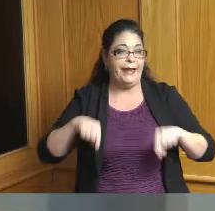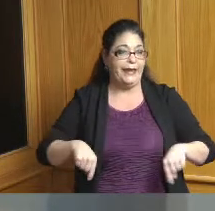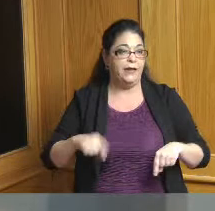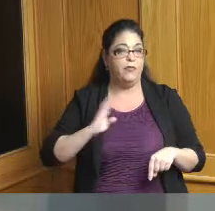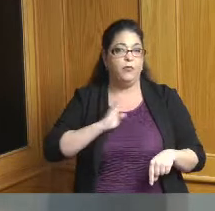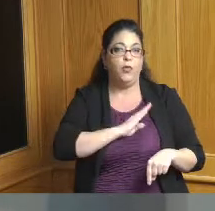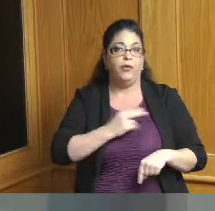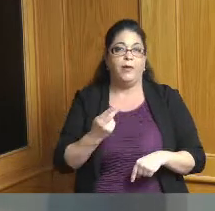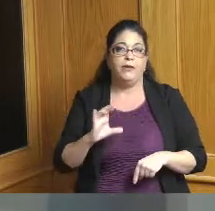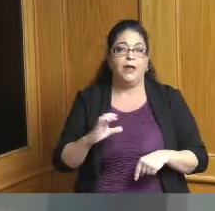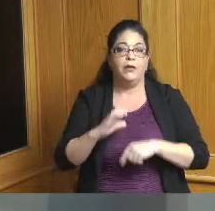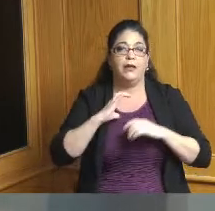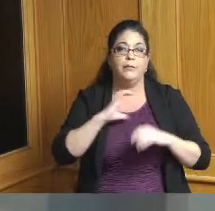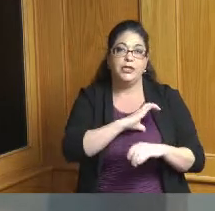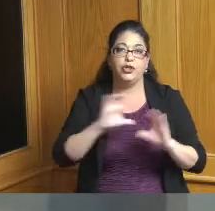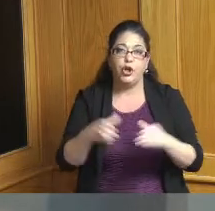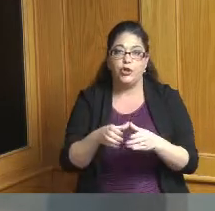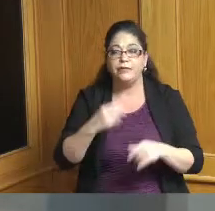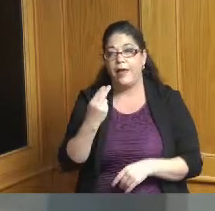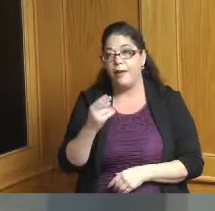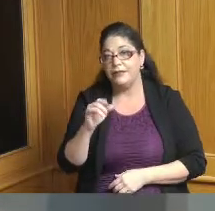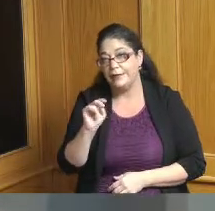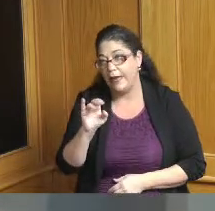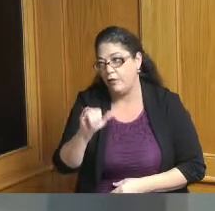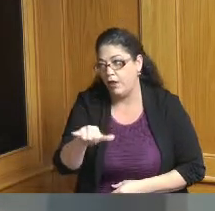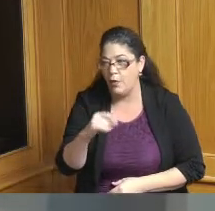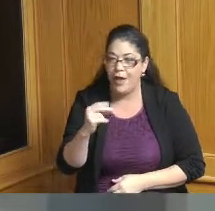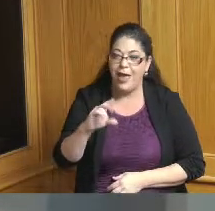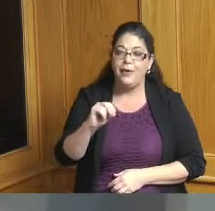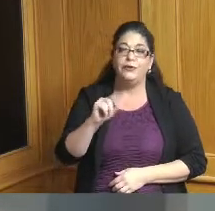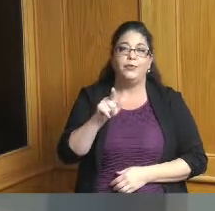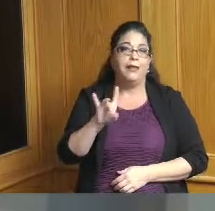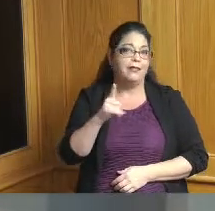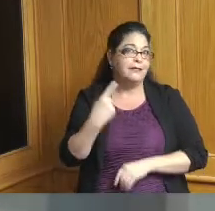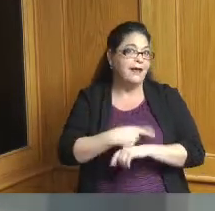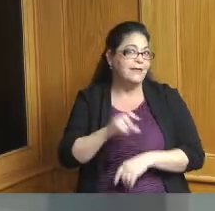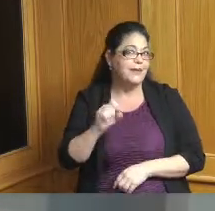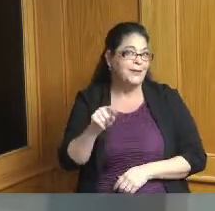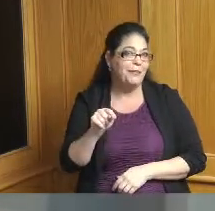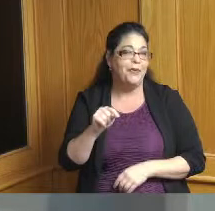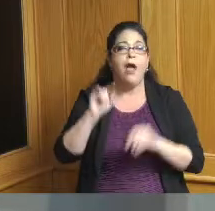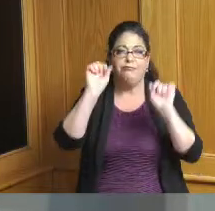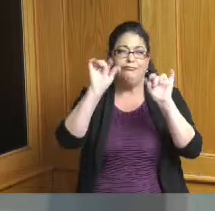of County Commissioners Hamilton County Ohio this 28th day of September and what I'd like to say